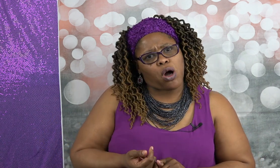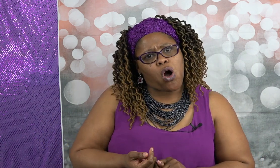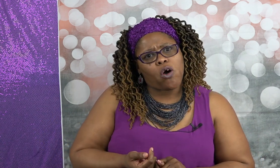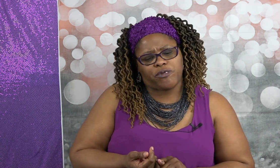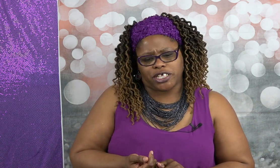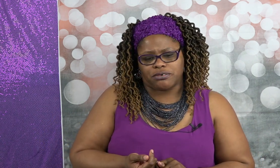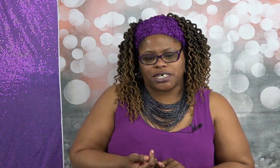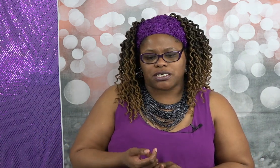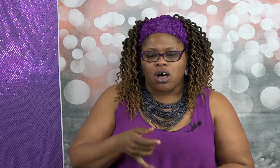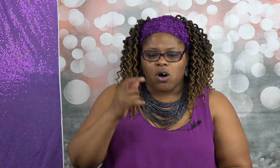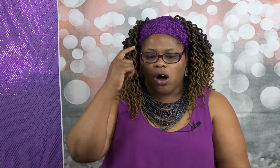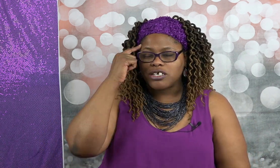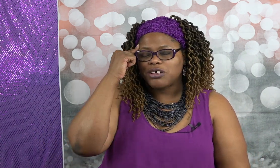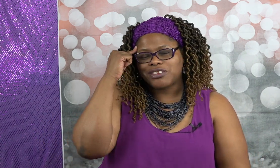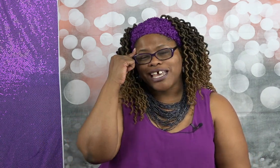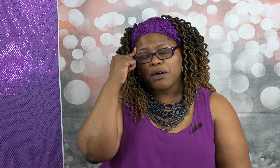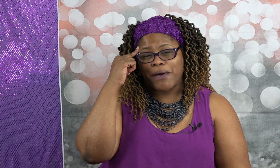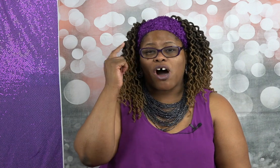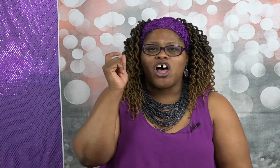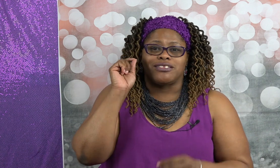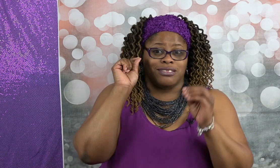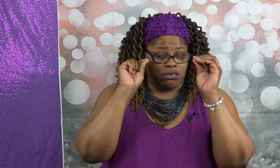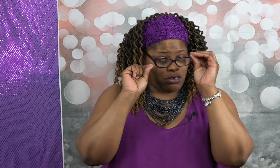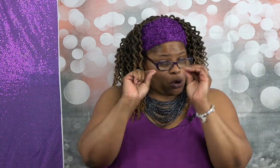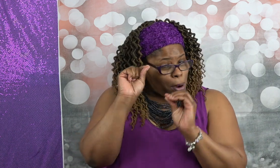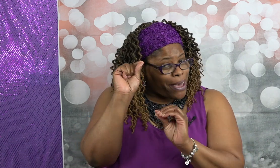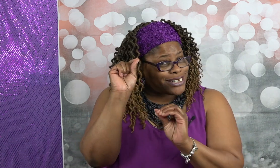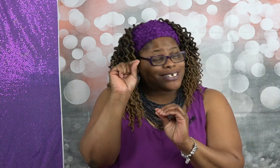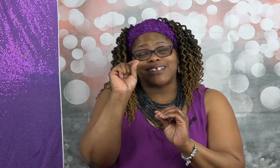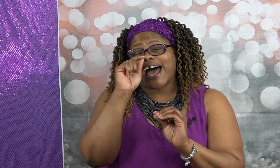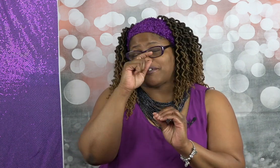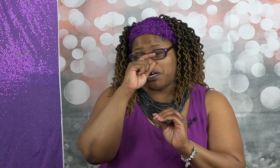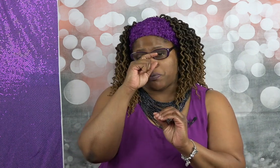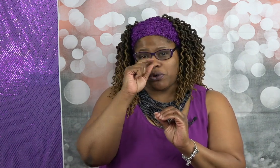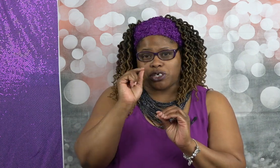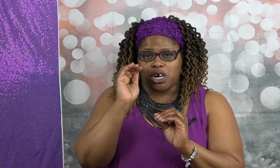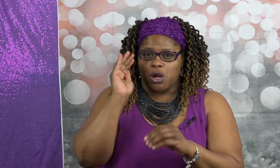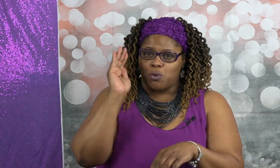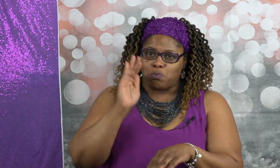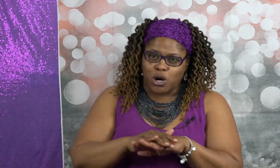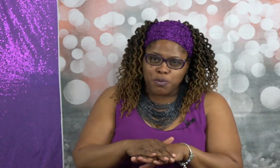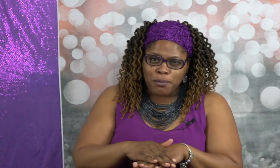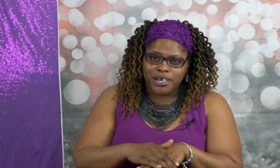victories also think about going back to the lottery approach most people when